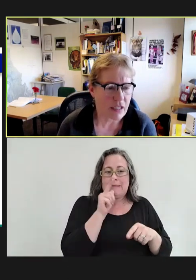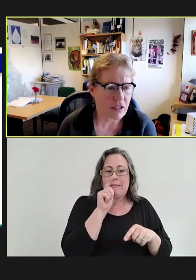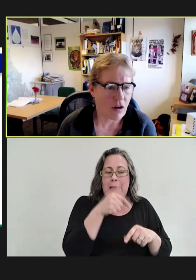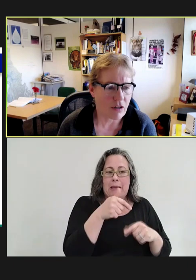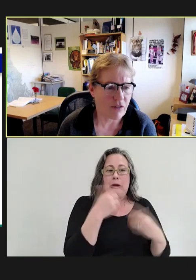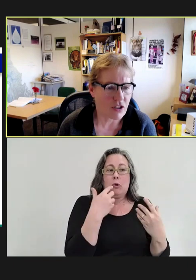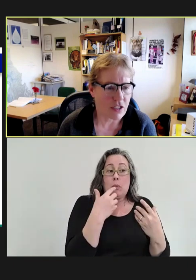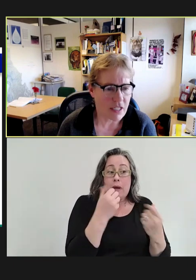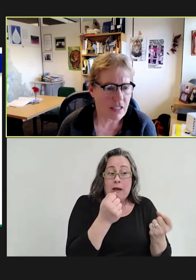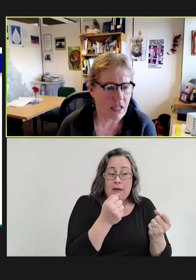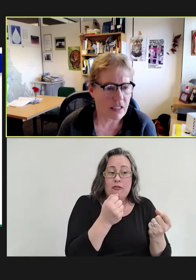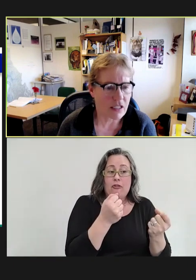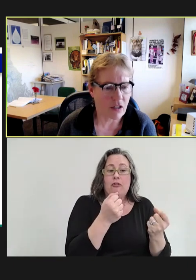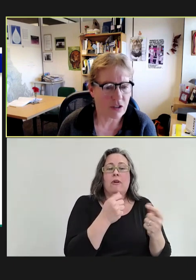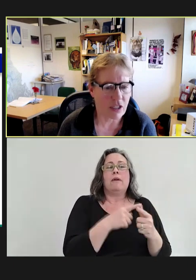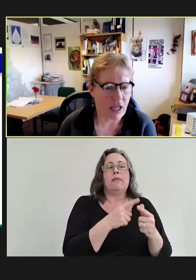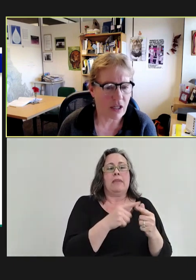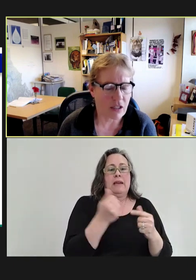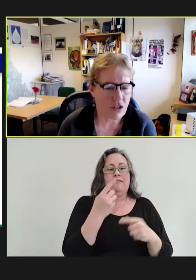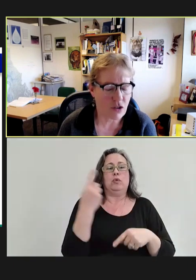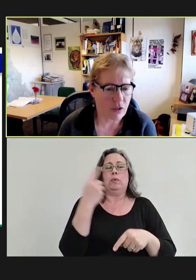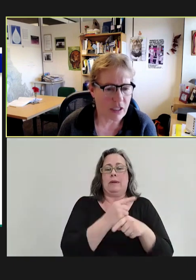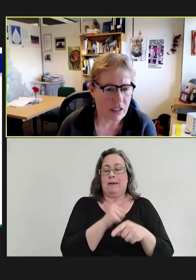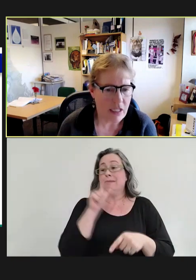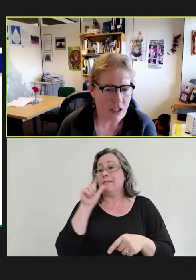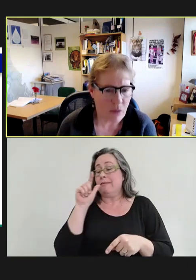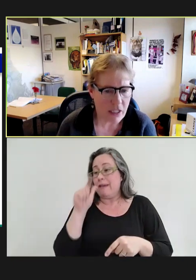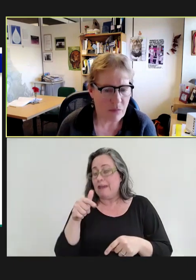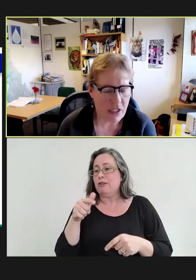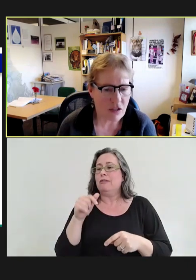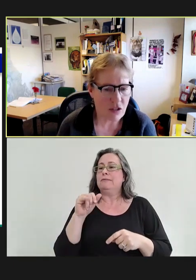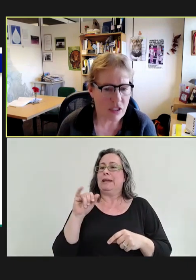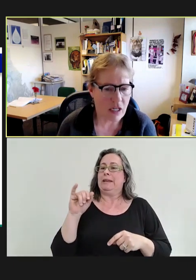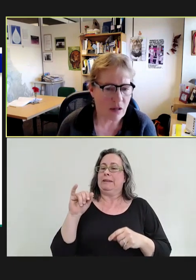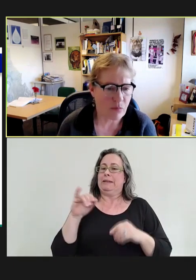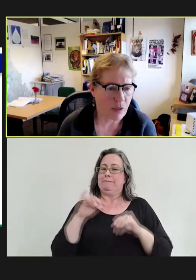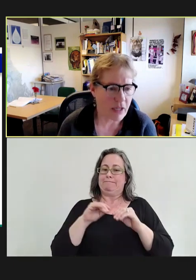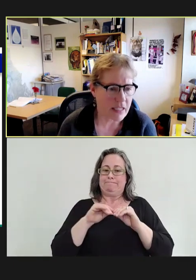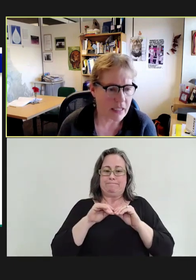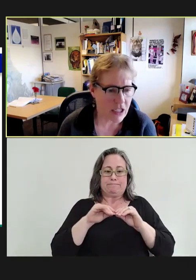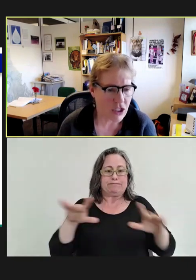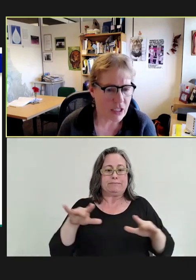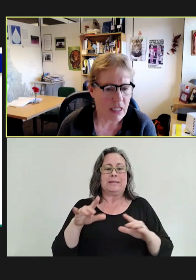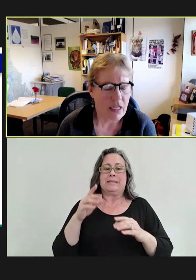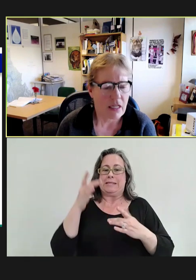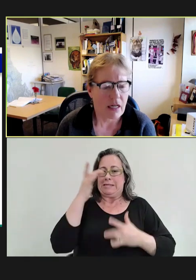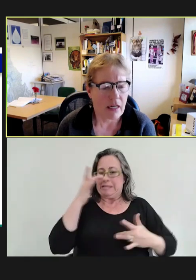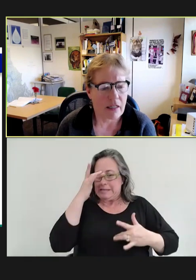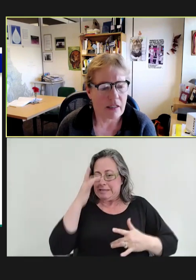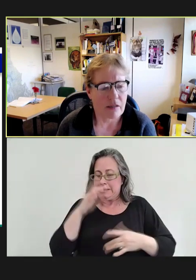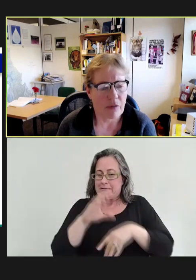did call an infectious disease consult. And they astutely suspected measles, put him in isolation,